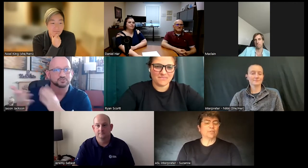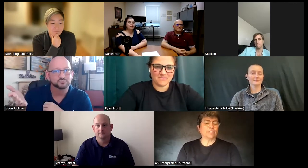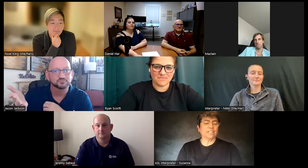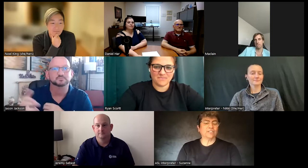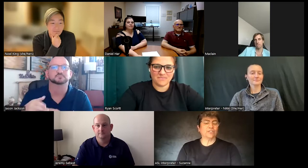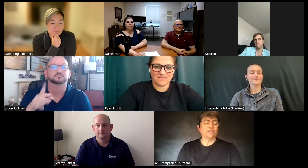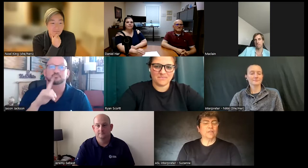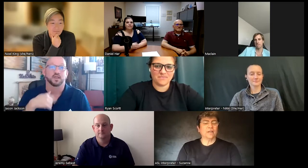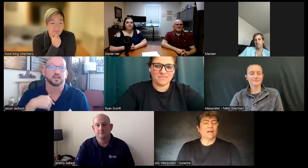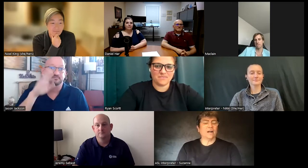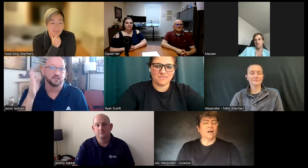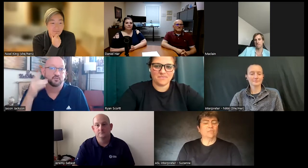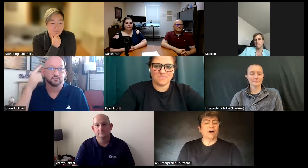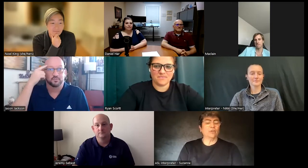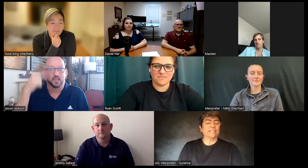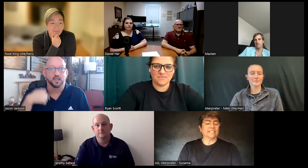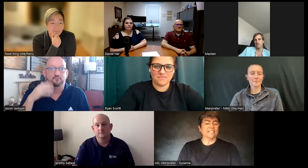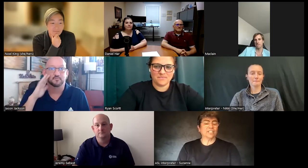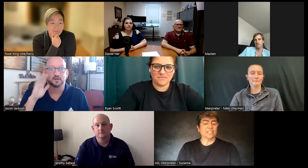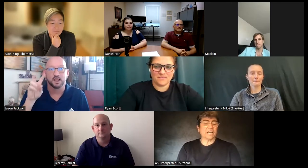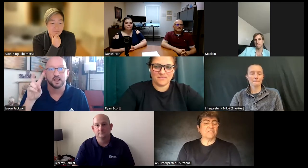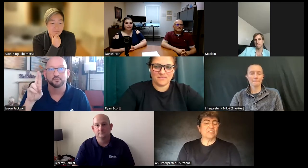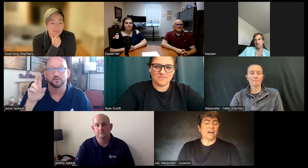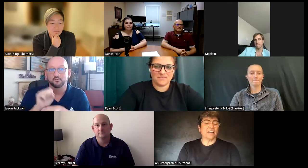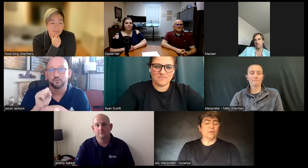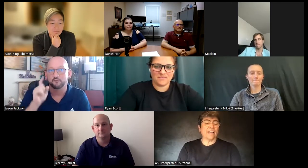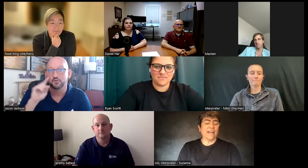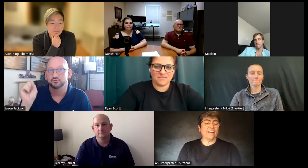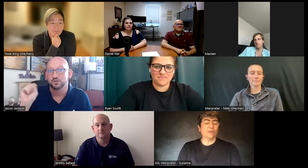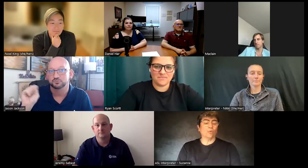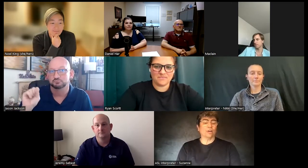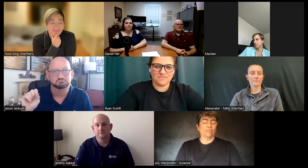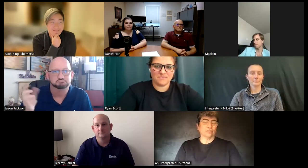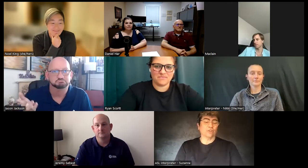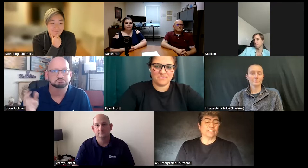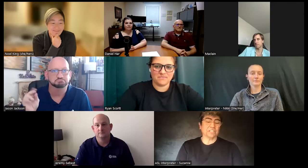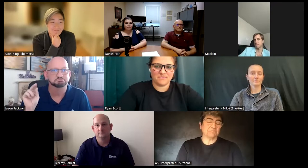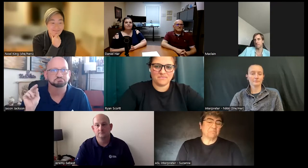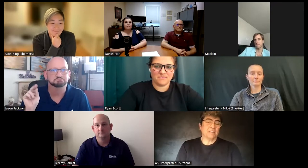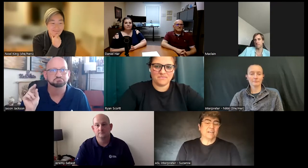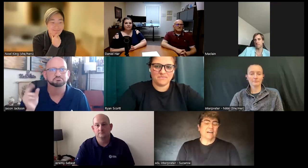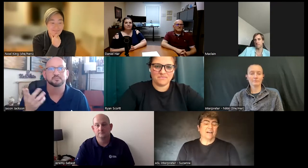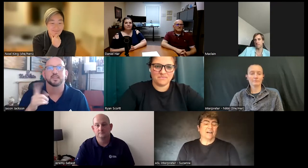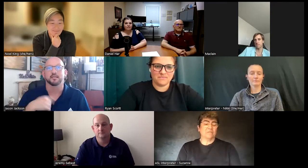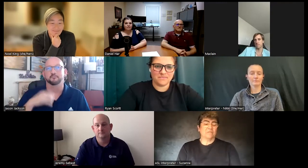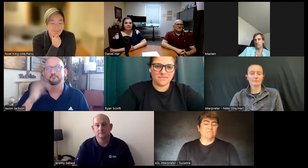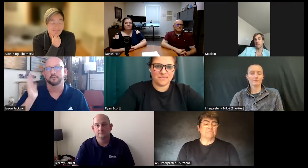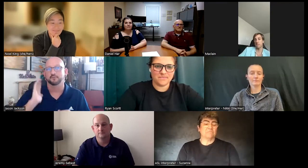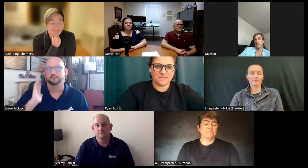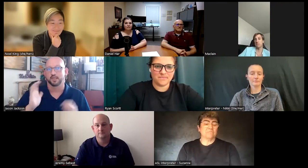opportunity to uh follow a technician I never thought I would ever work for Sorensen um